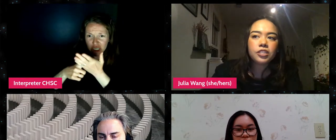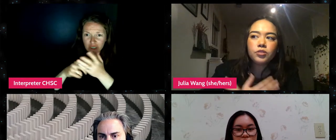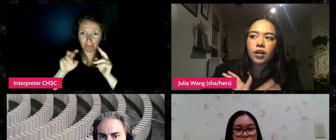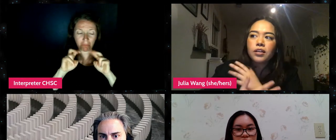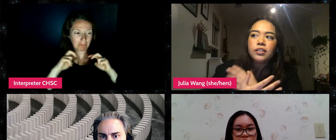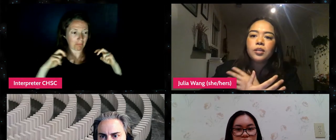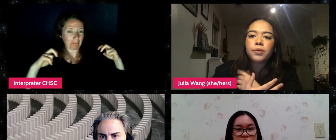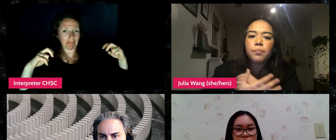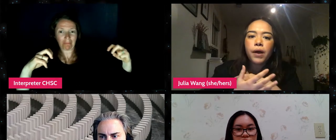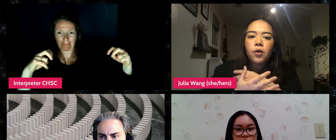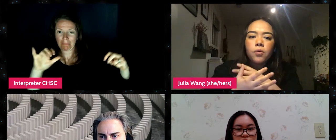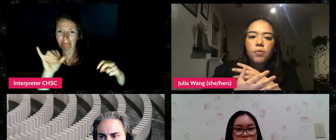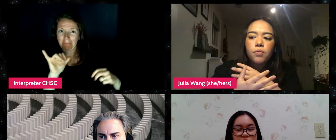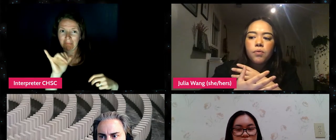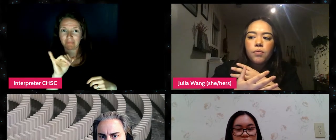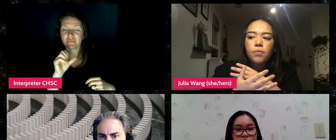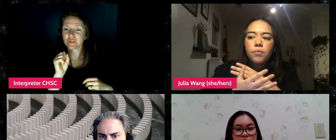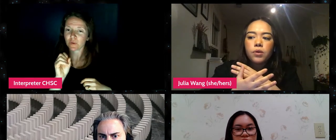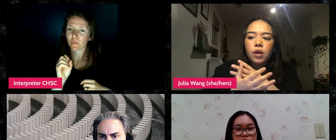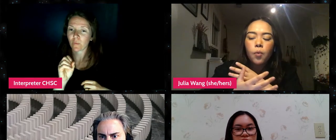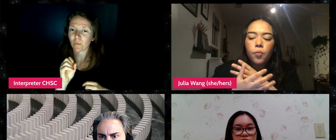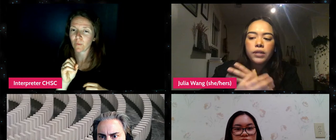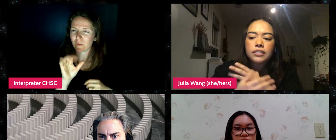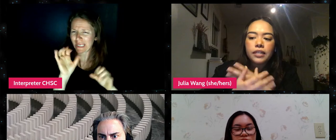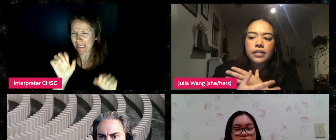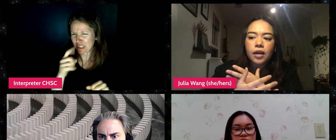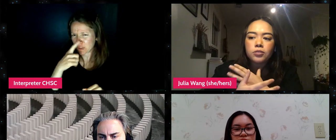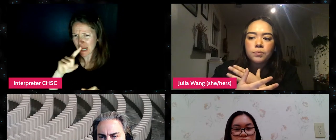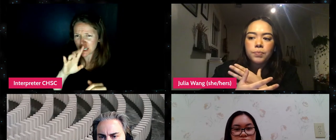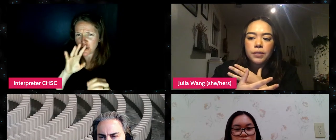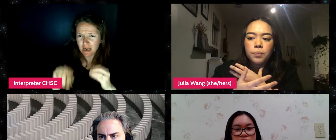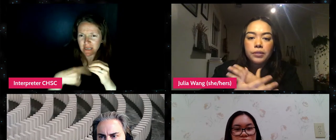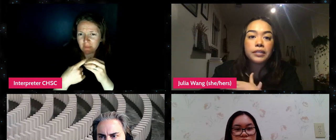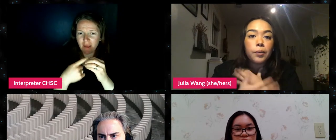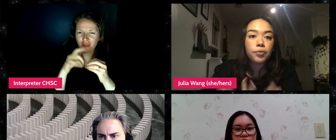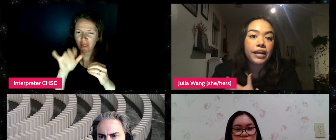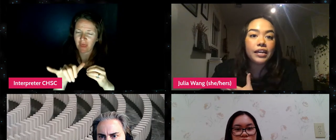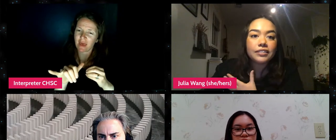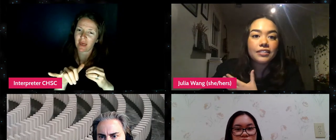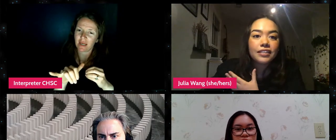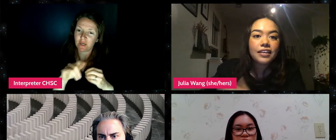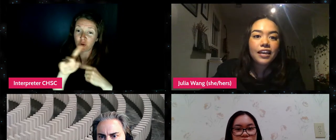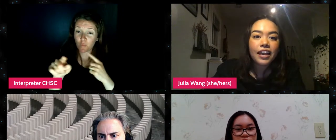Can you talk a little bit about what it's like now to be building a brand